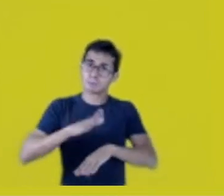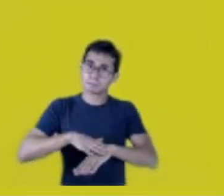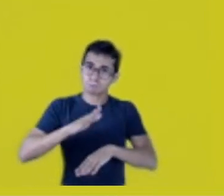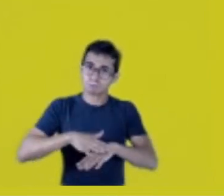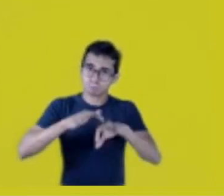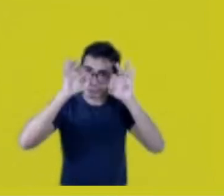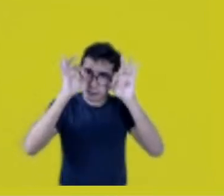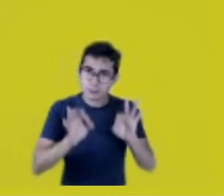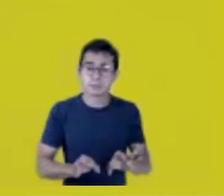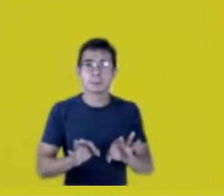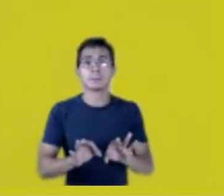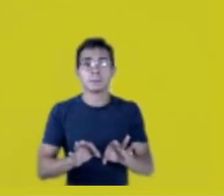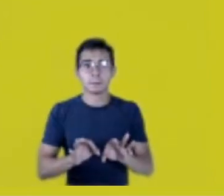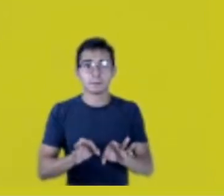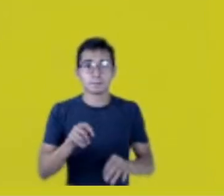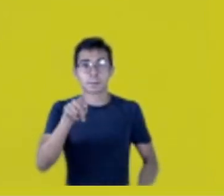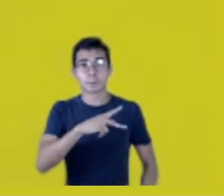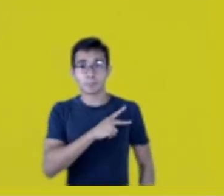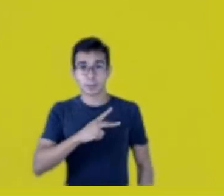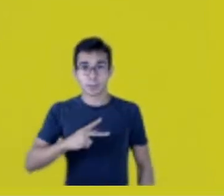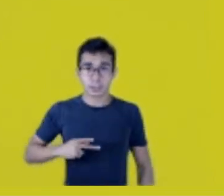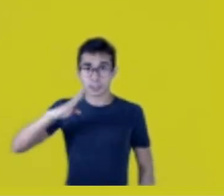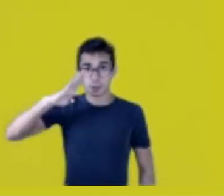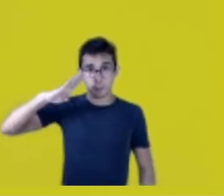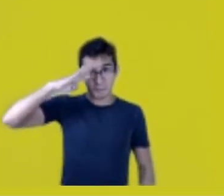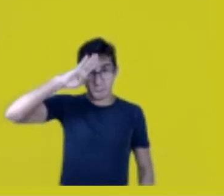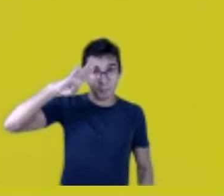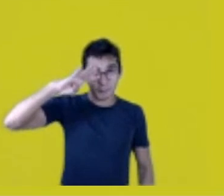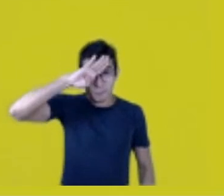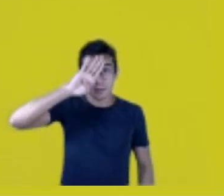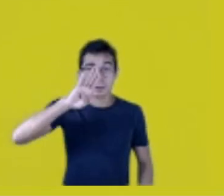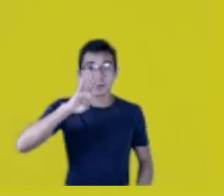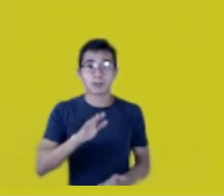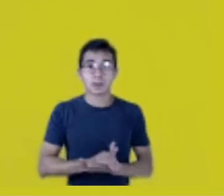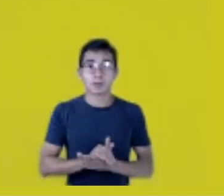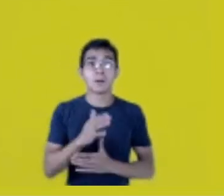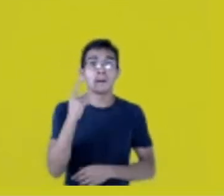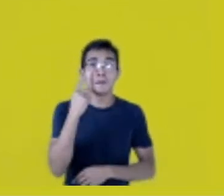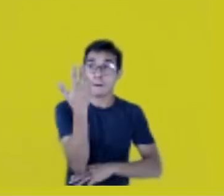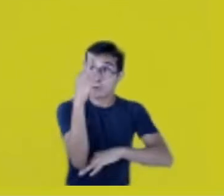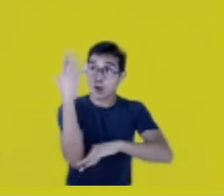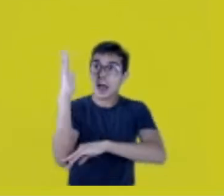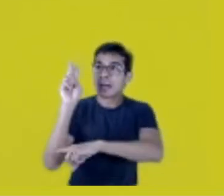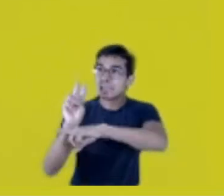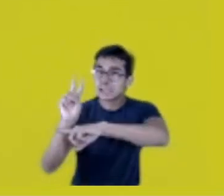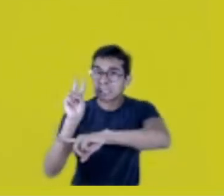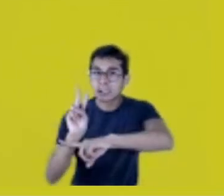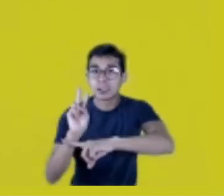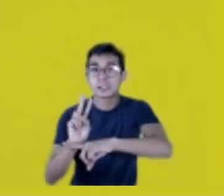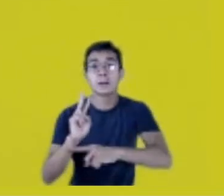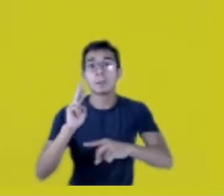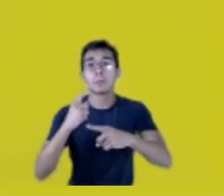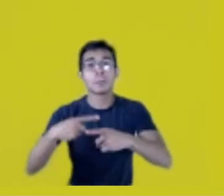President Bolsonaro, the forests that are alive, are alive because of the Native peoples!